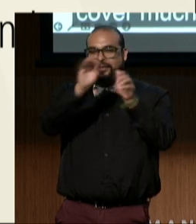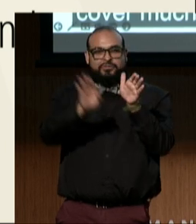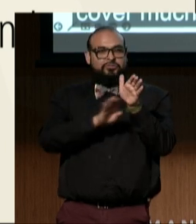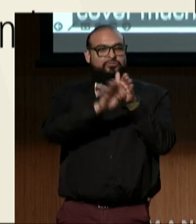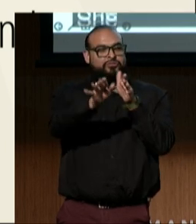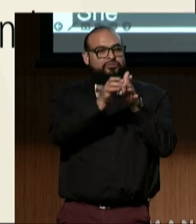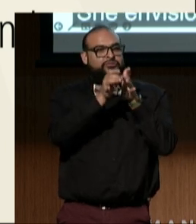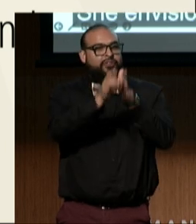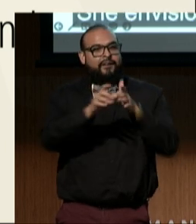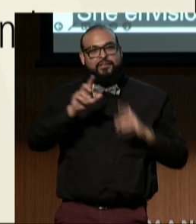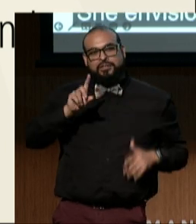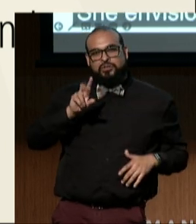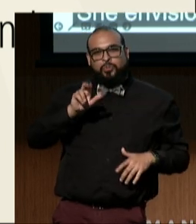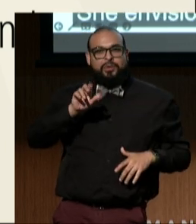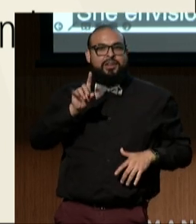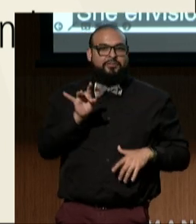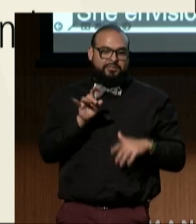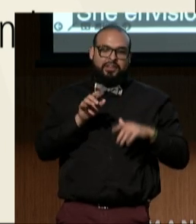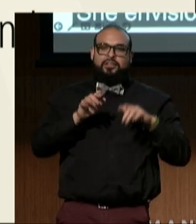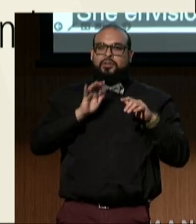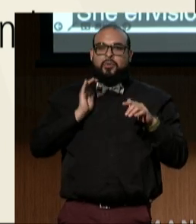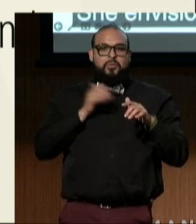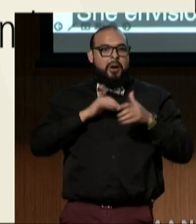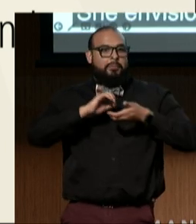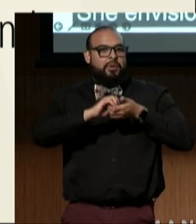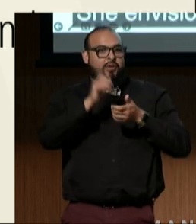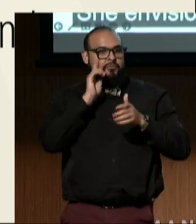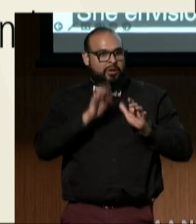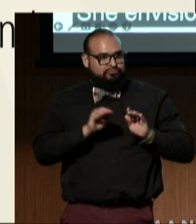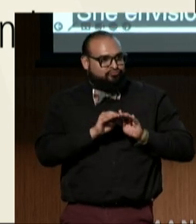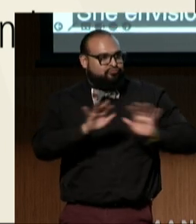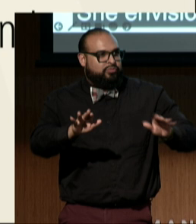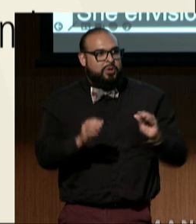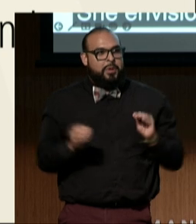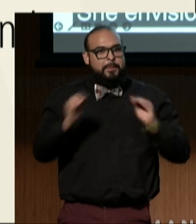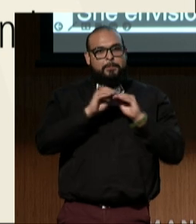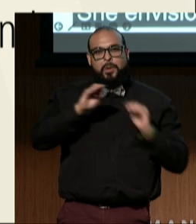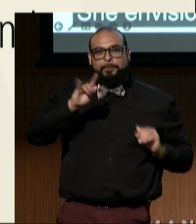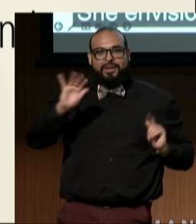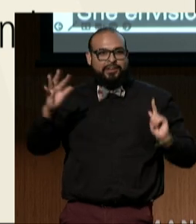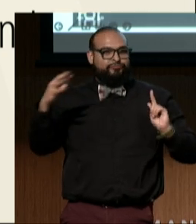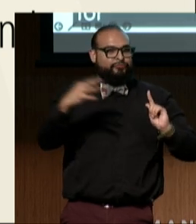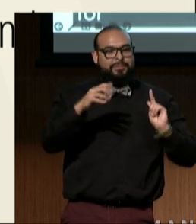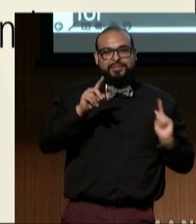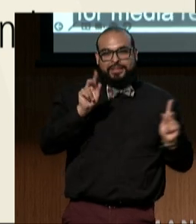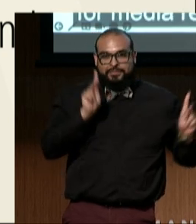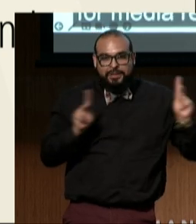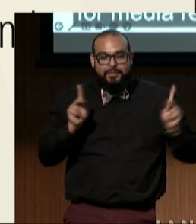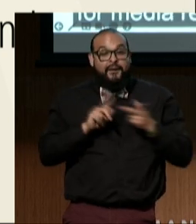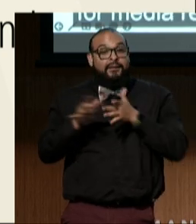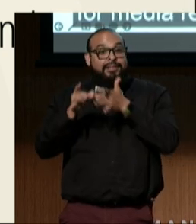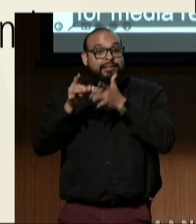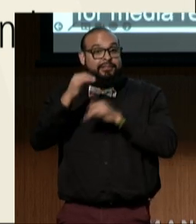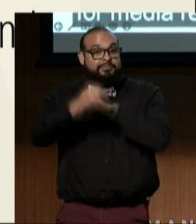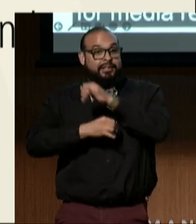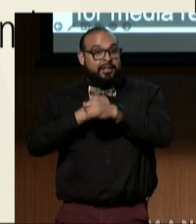to improve media representation of disabled people, which we'll also be hearing about. She led DREDF's international programs,